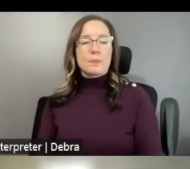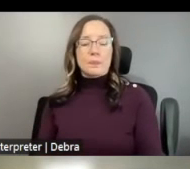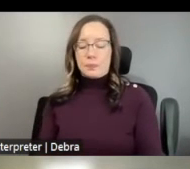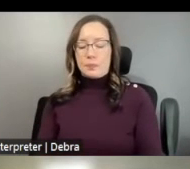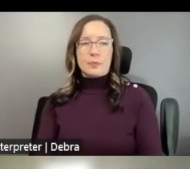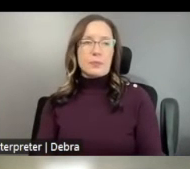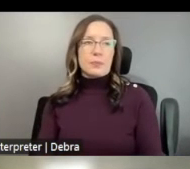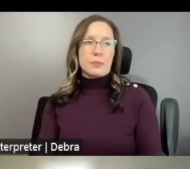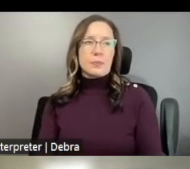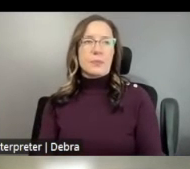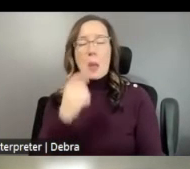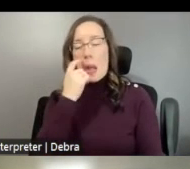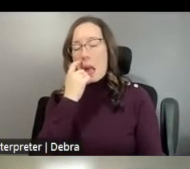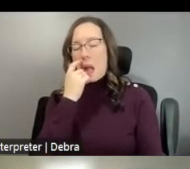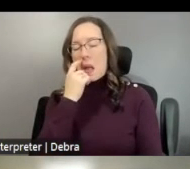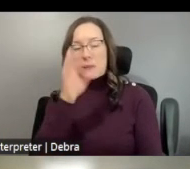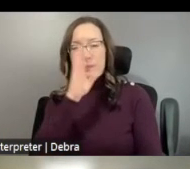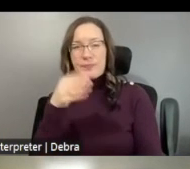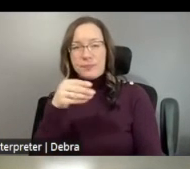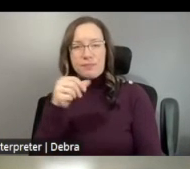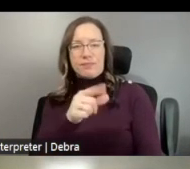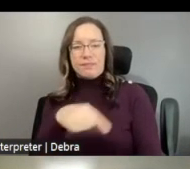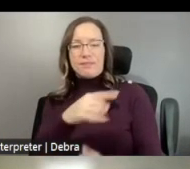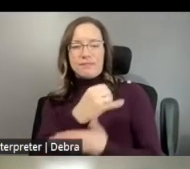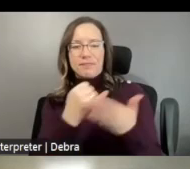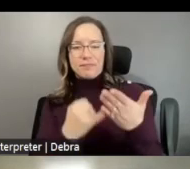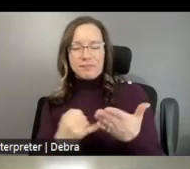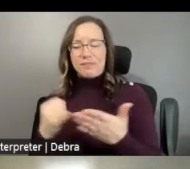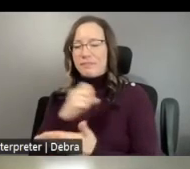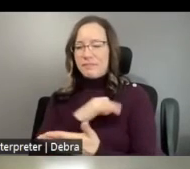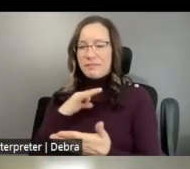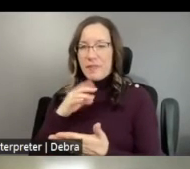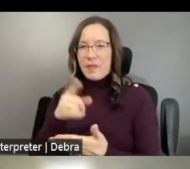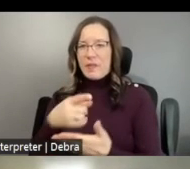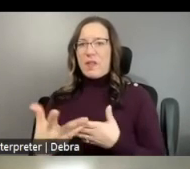PROVIDE DIRECT COMPENSATION TO ARTISTS AND STAFF FOR THEIR WORK, WORK ON THE PROJECT ESPECIALLY